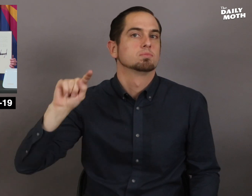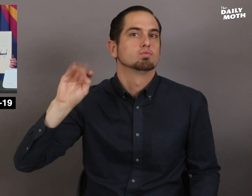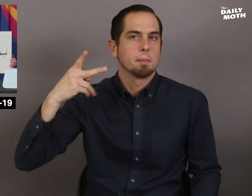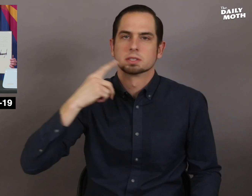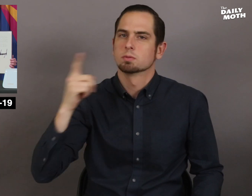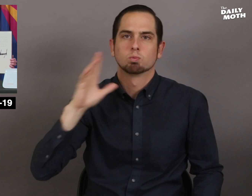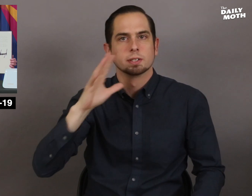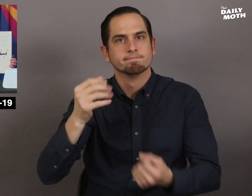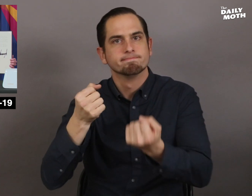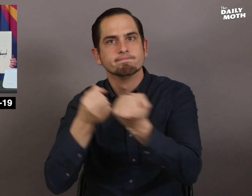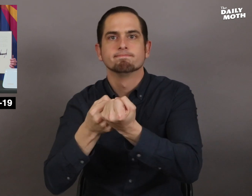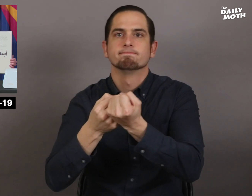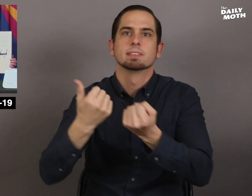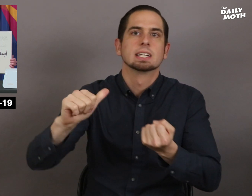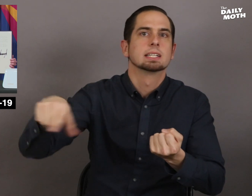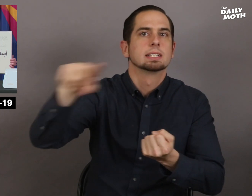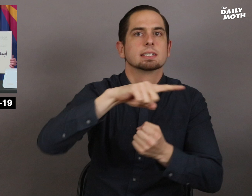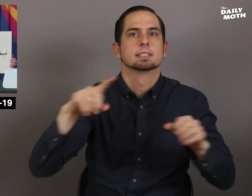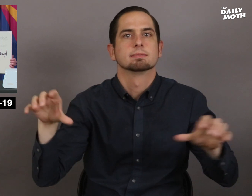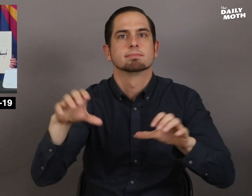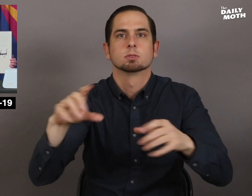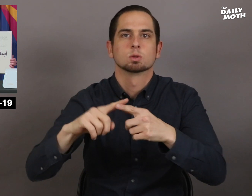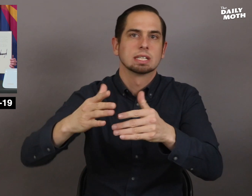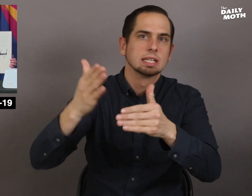Trump said he is committed to supporting efforts